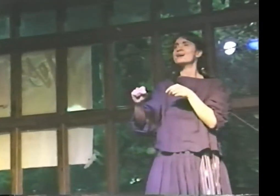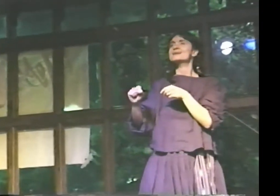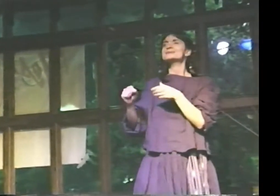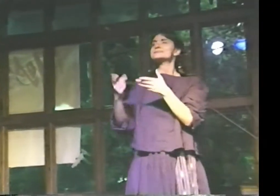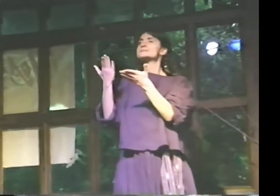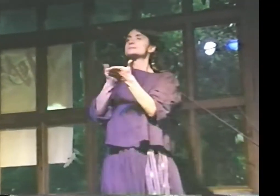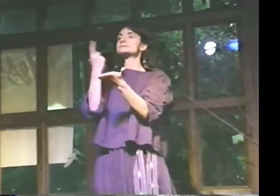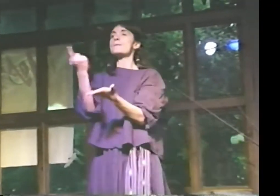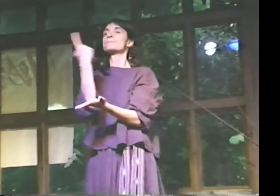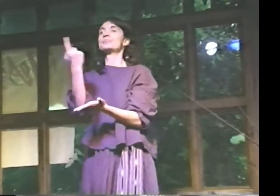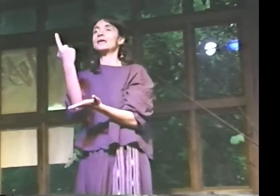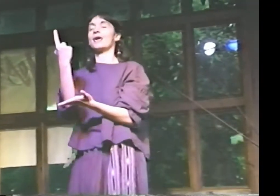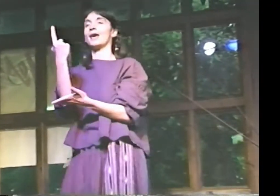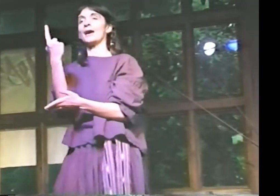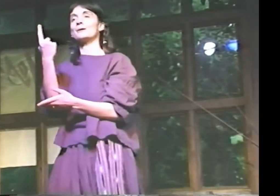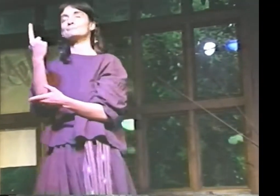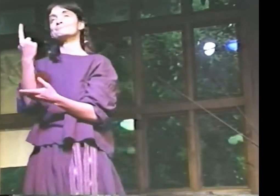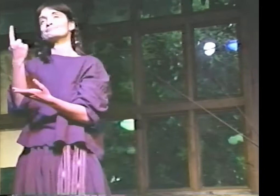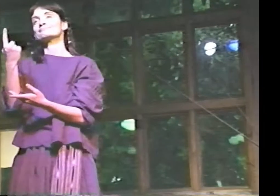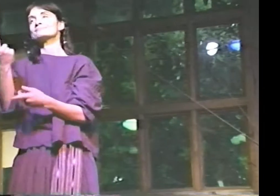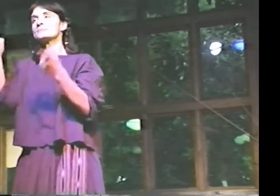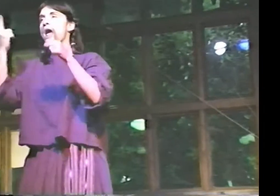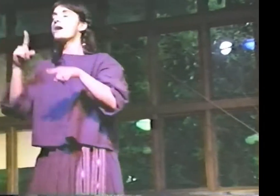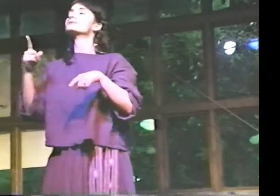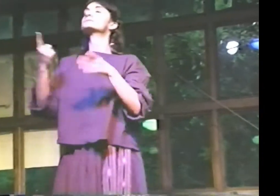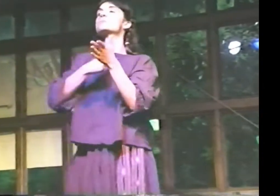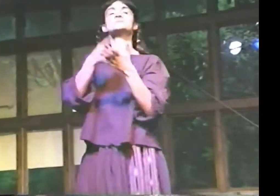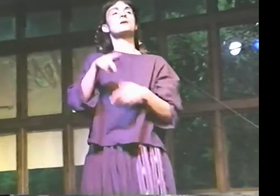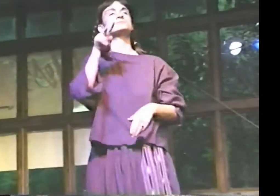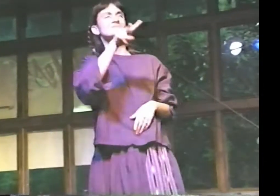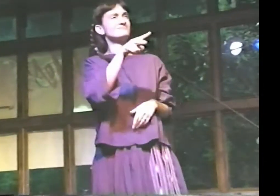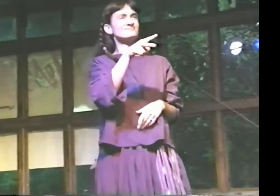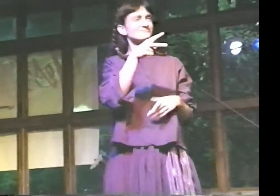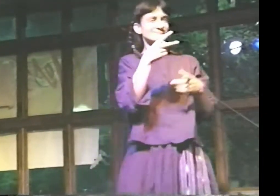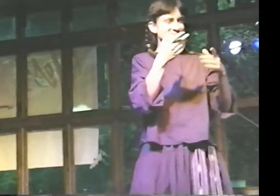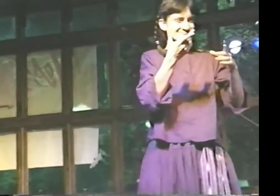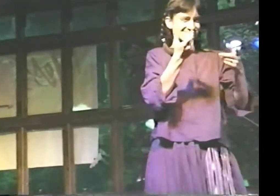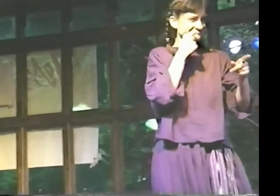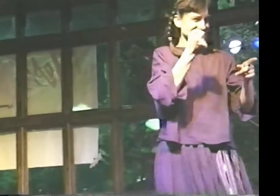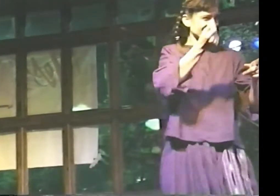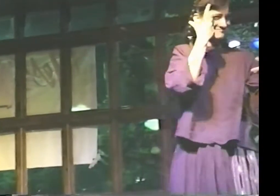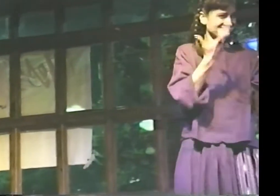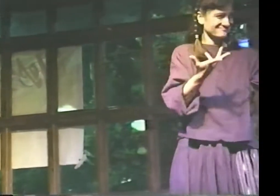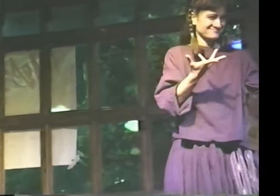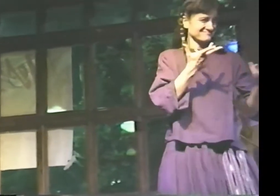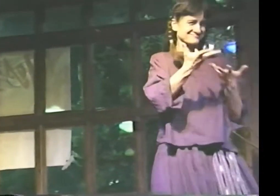OK. SOMETIMES, YOU KNOW, I'LL SEE SOMETHING HAPPENING.